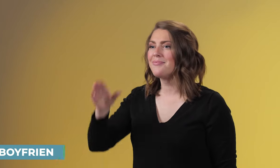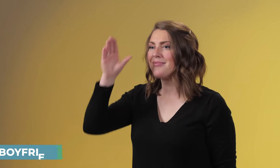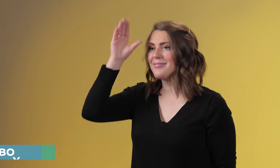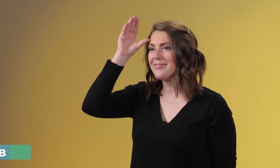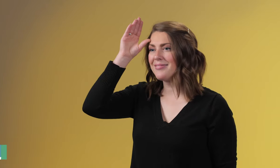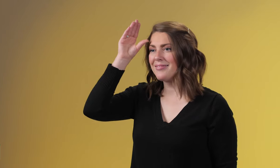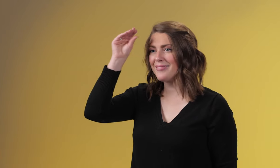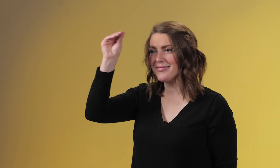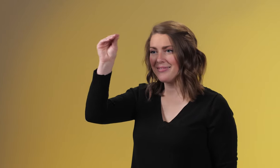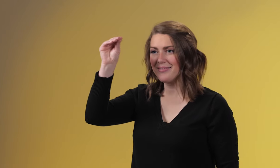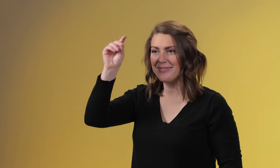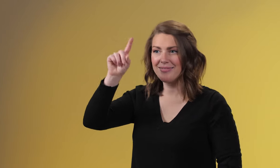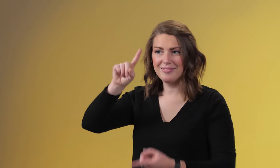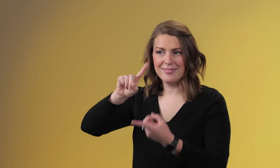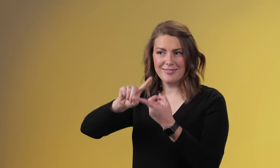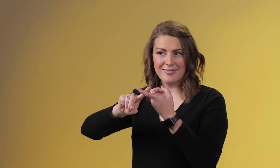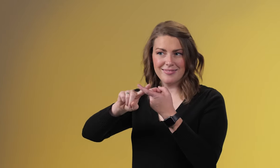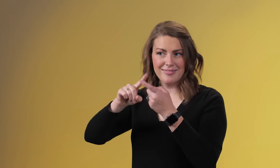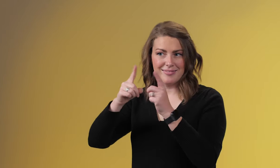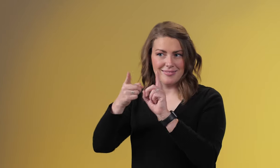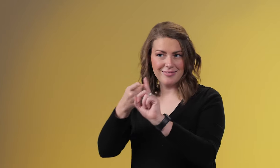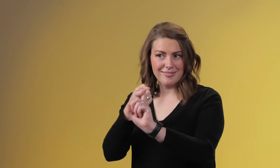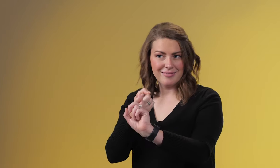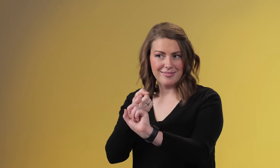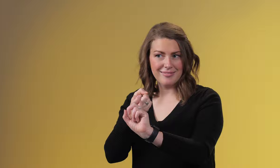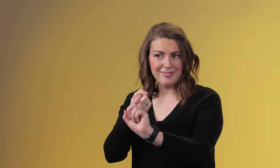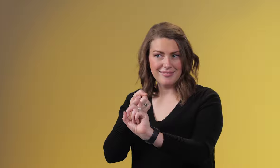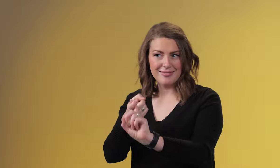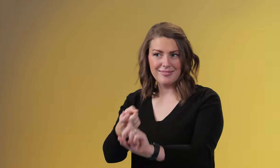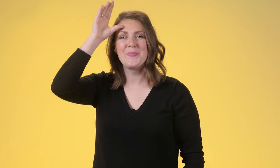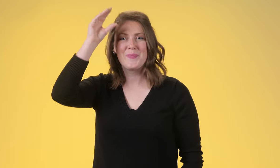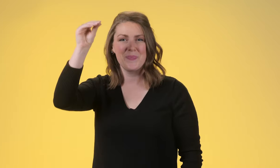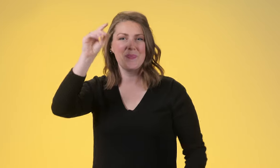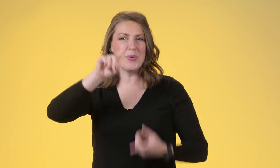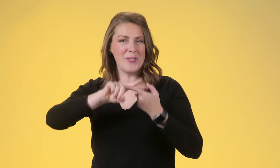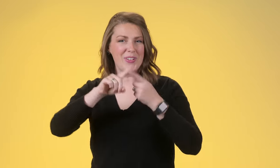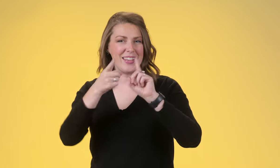It's the sign boy and friend put together. Boyfriend